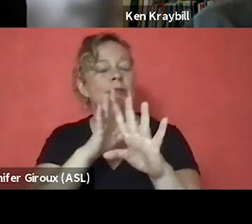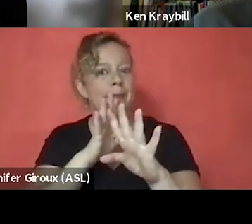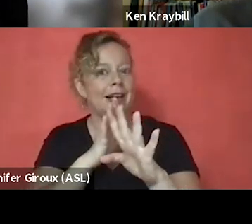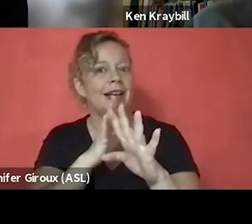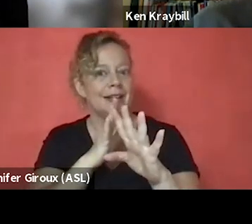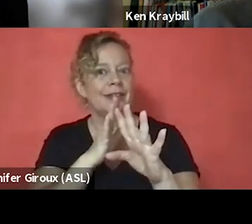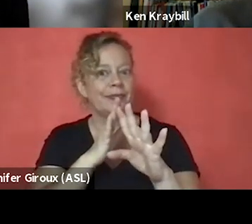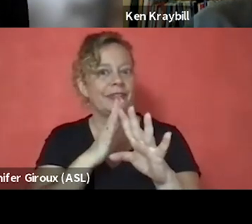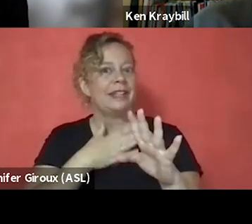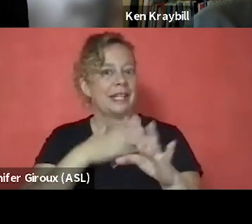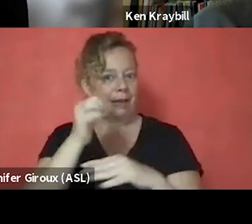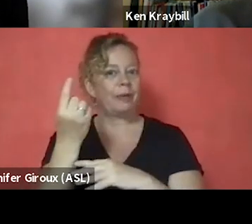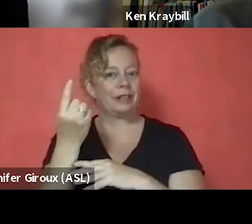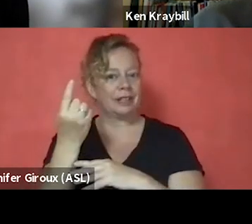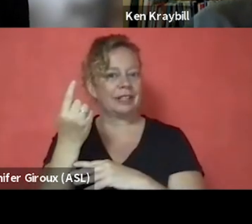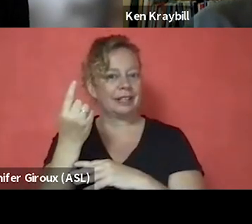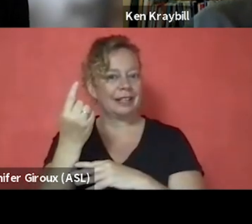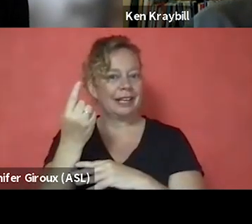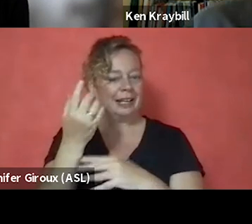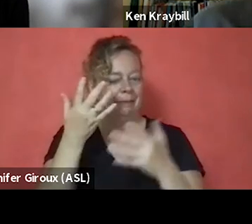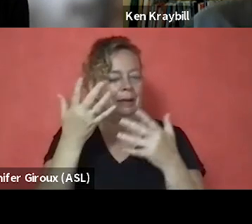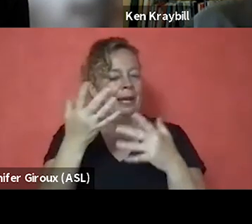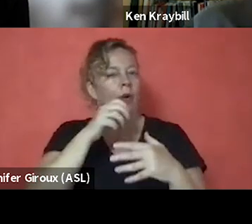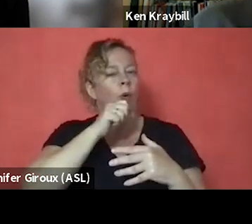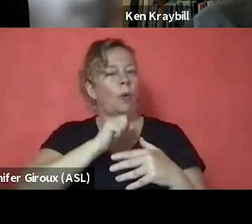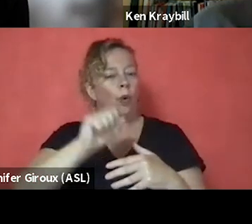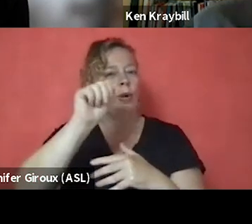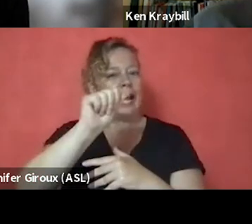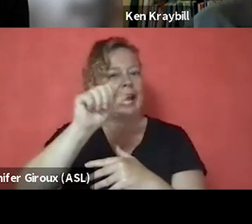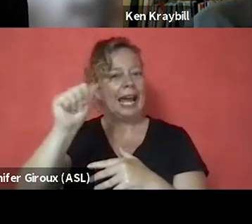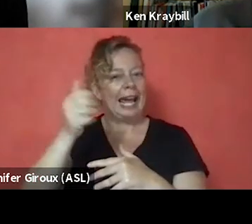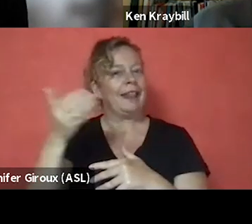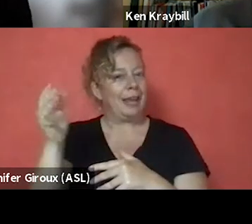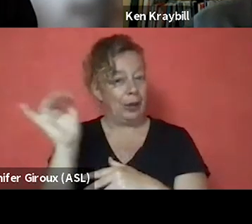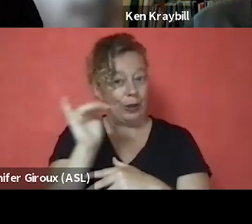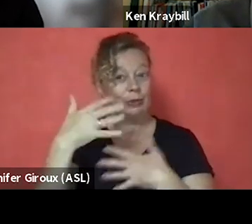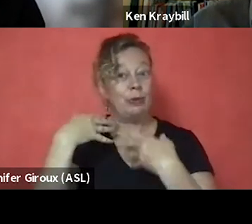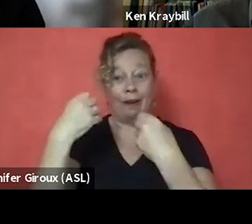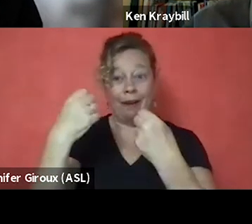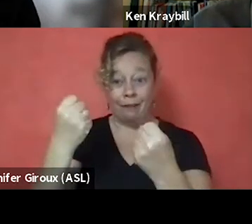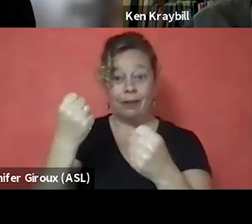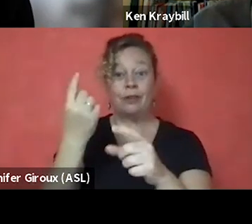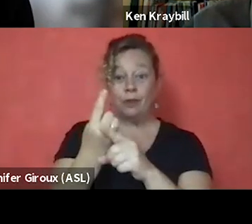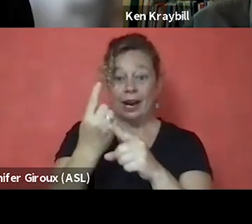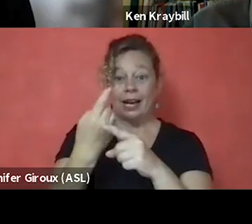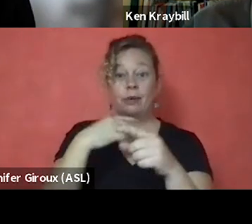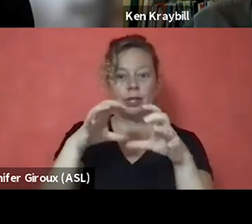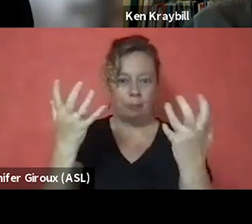That's my other one. That may be a little bit of an old AA thing coming through also in recovery, but that's what we're doing, is blending them.